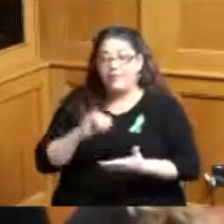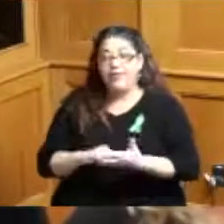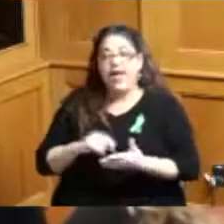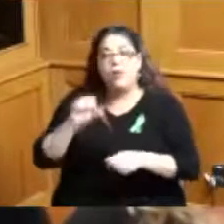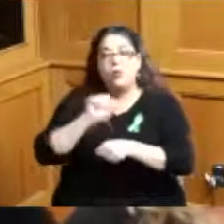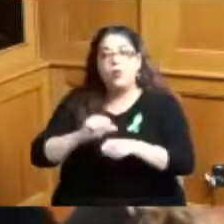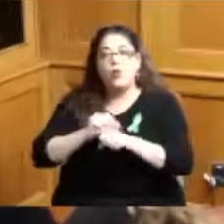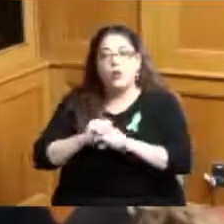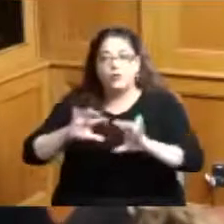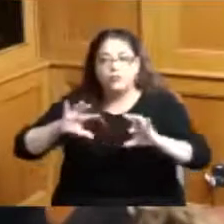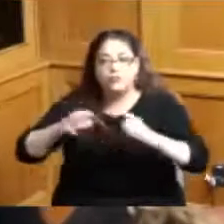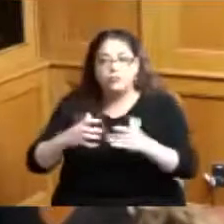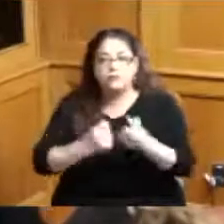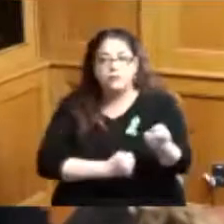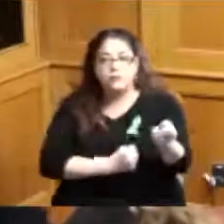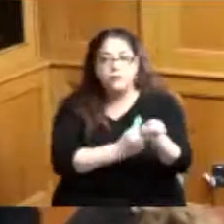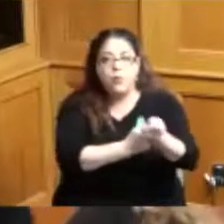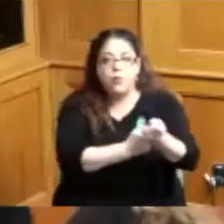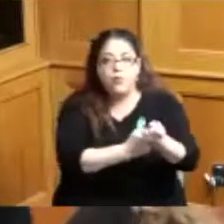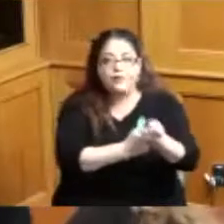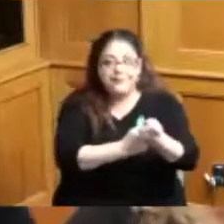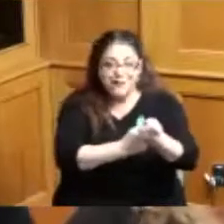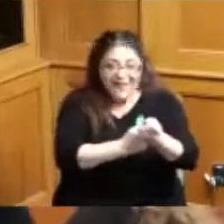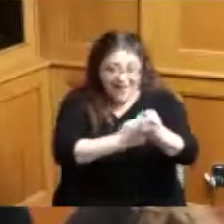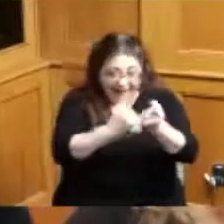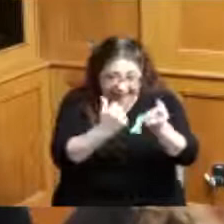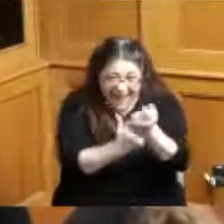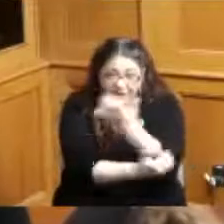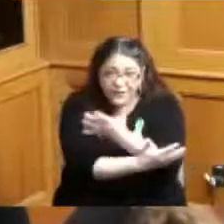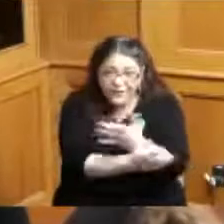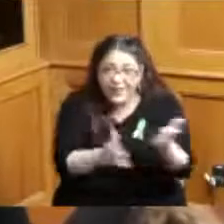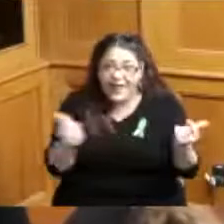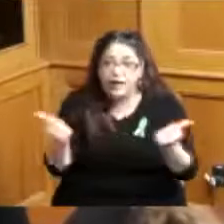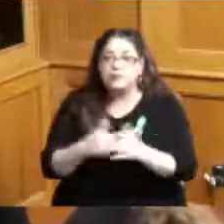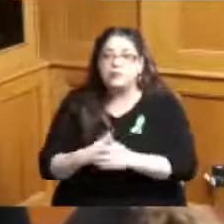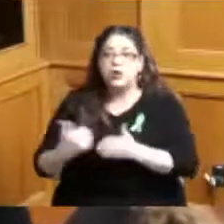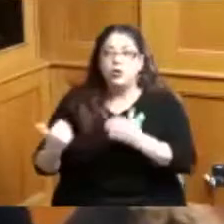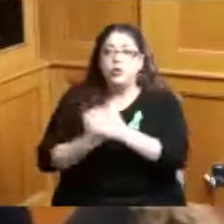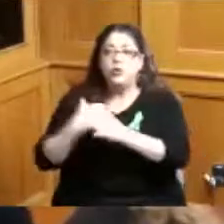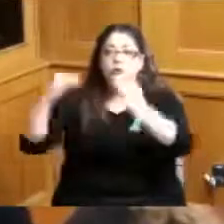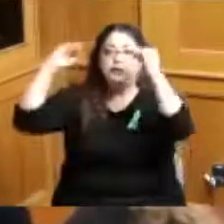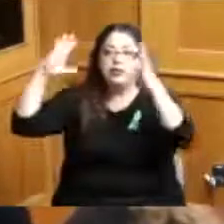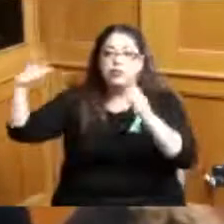other industry workforces every new teacher that we can bring into child care because we